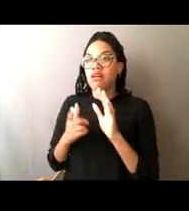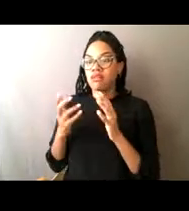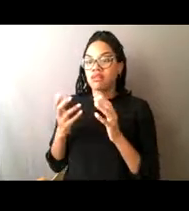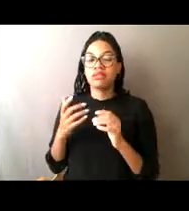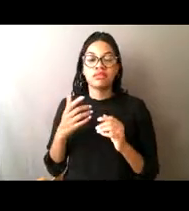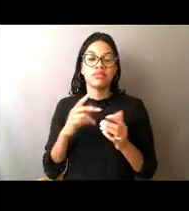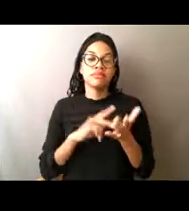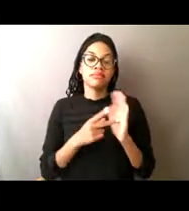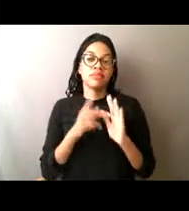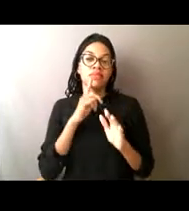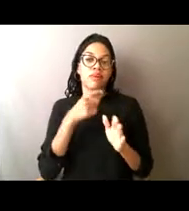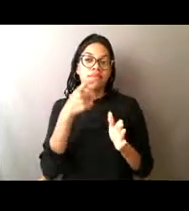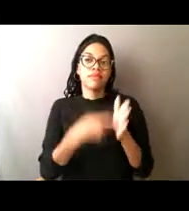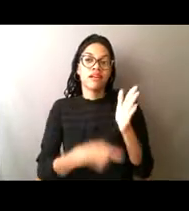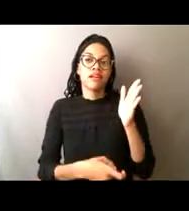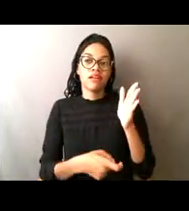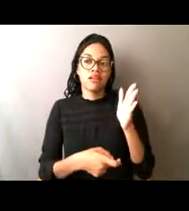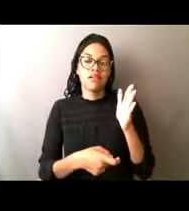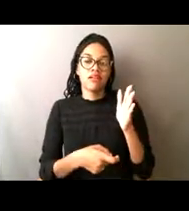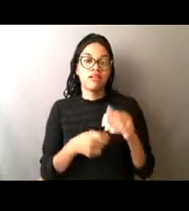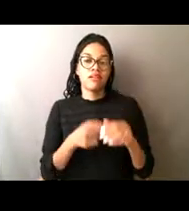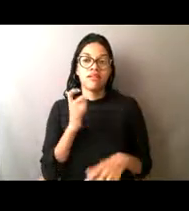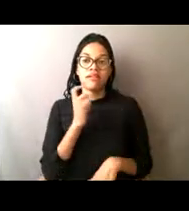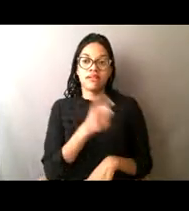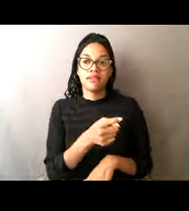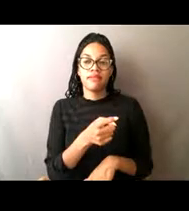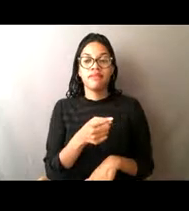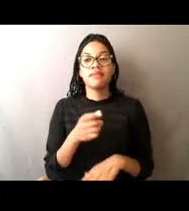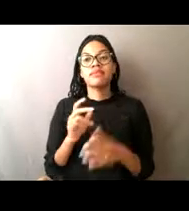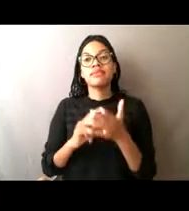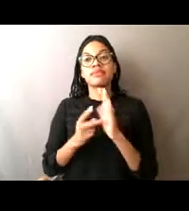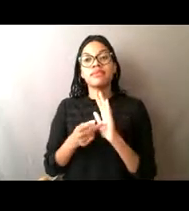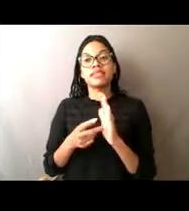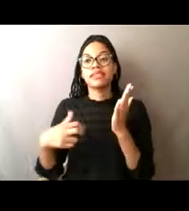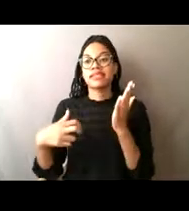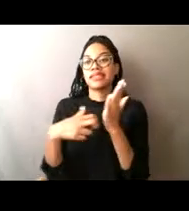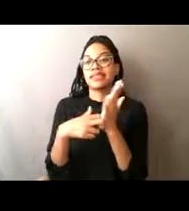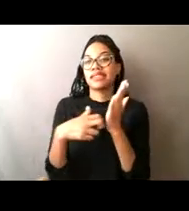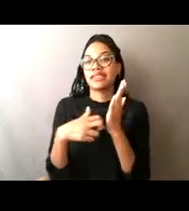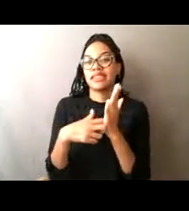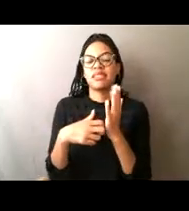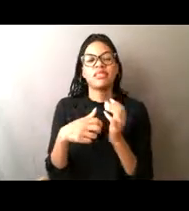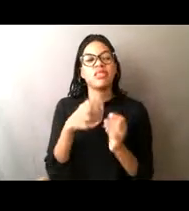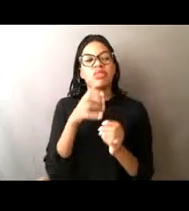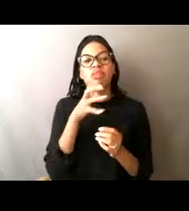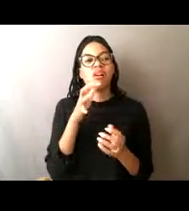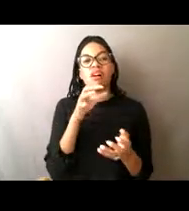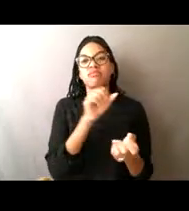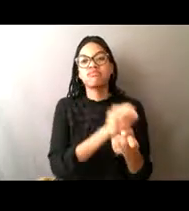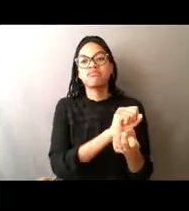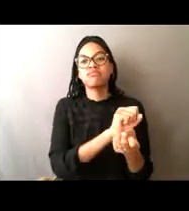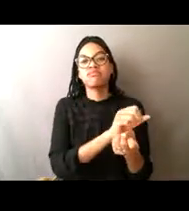a lot of what we do as civil penalty, which means instead of going to jail or, you know, having something